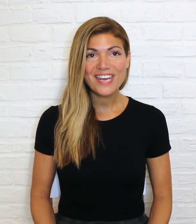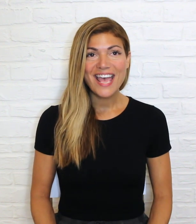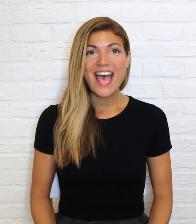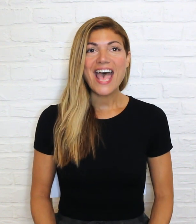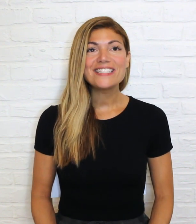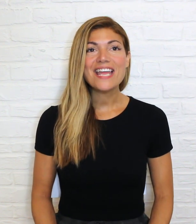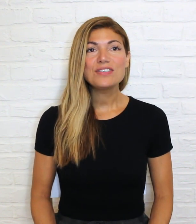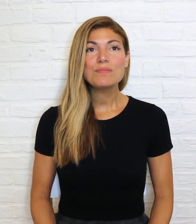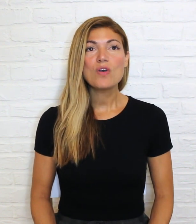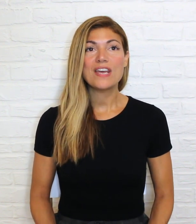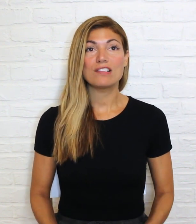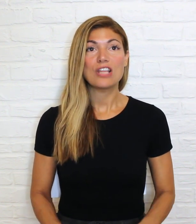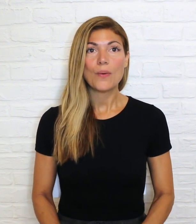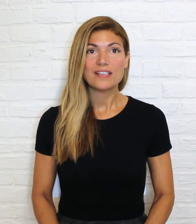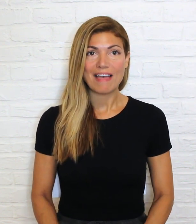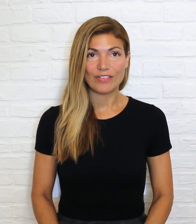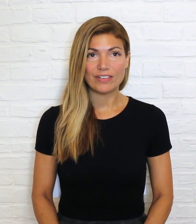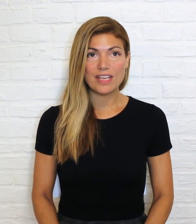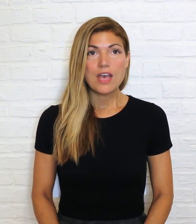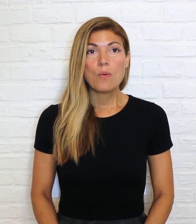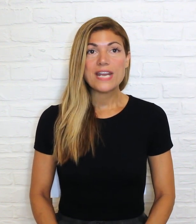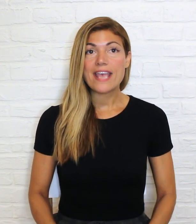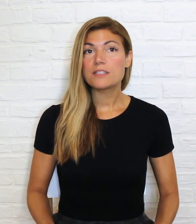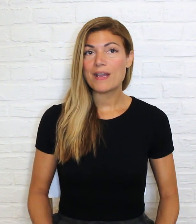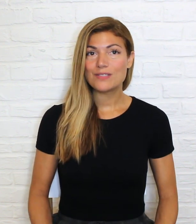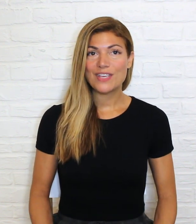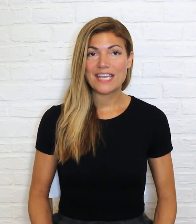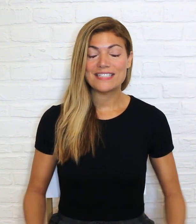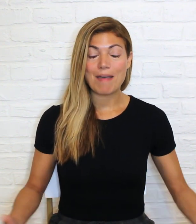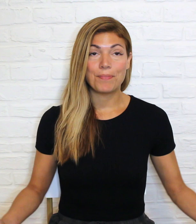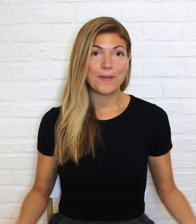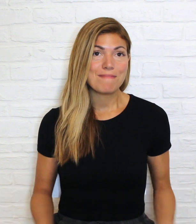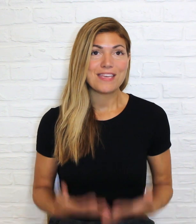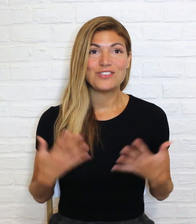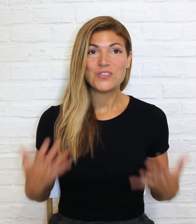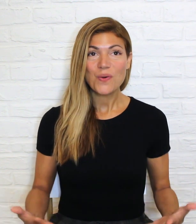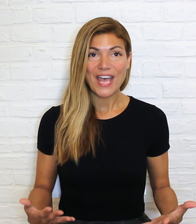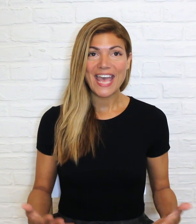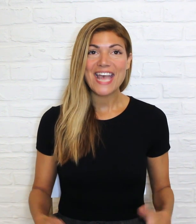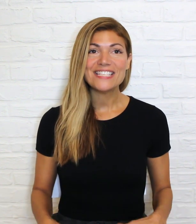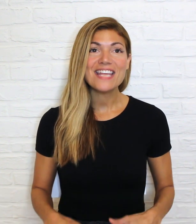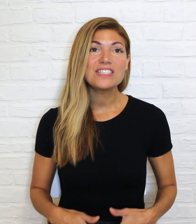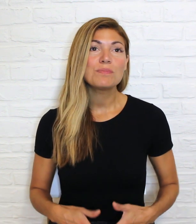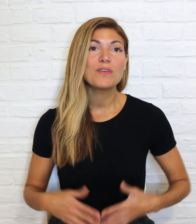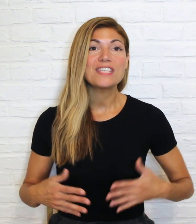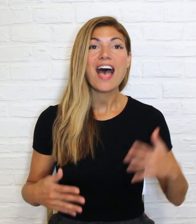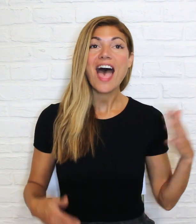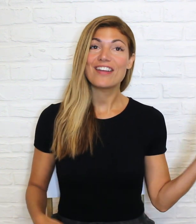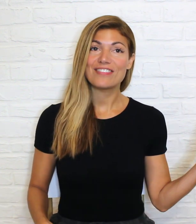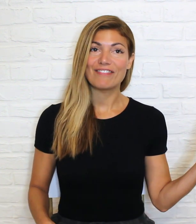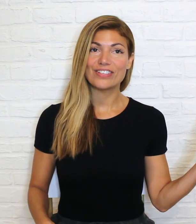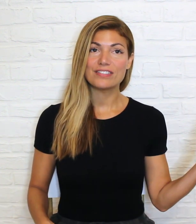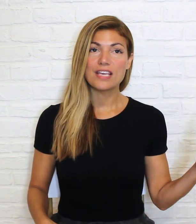I tend to move at a lower level. When I express feelings that bring me joy, I tend to move to higher levels.